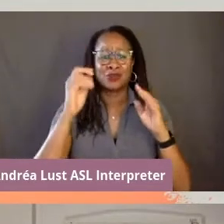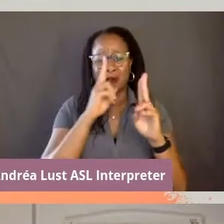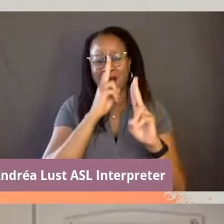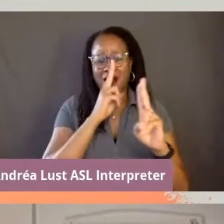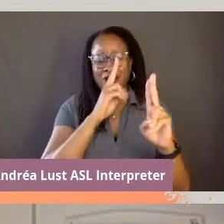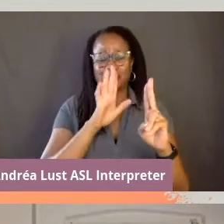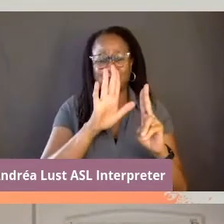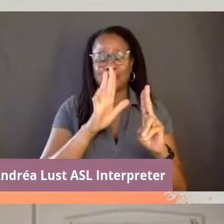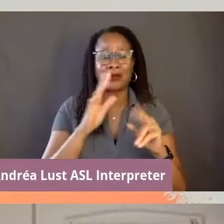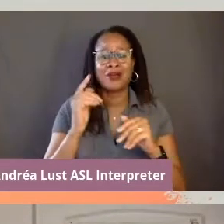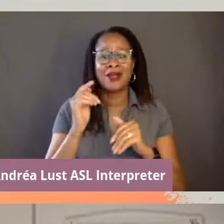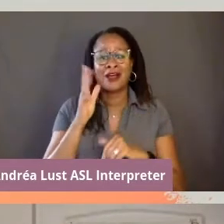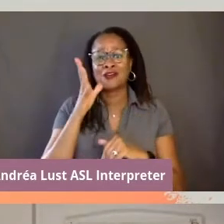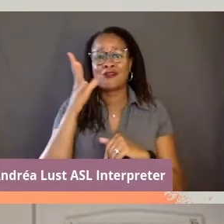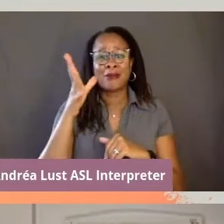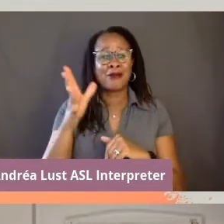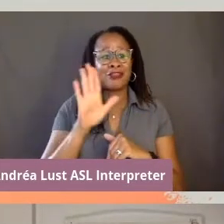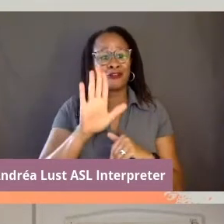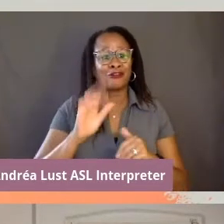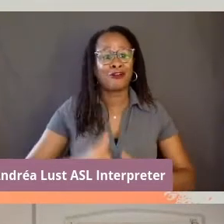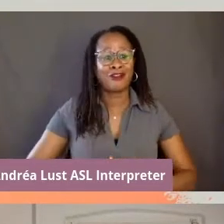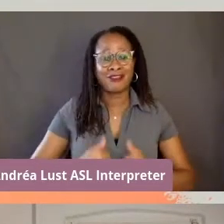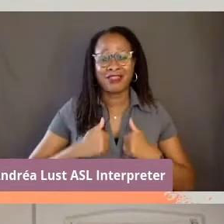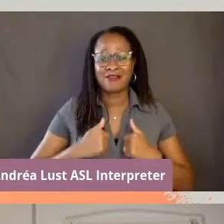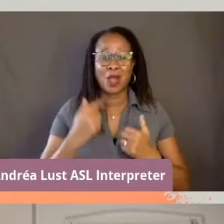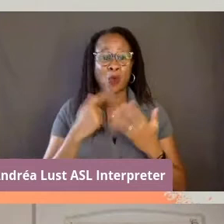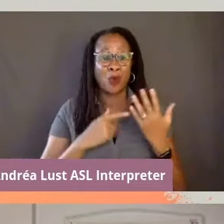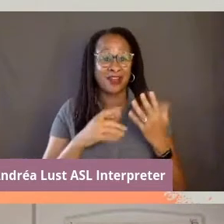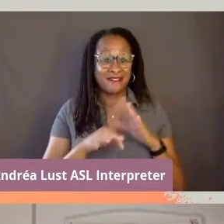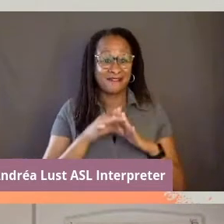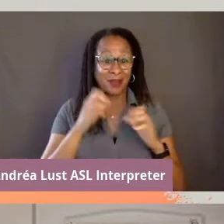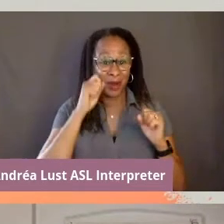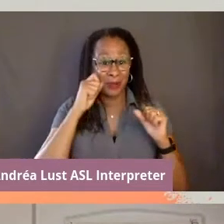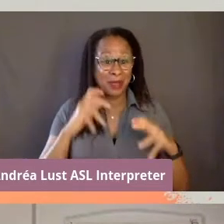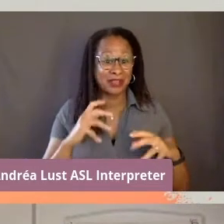And, what I found remarkable in your interviews